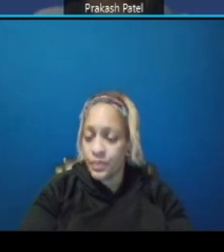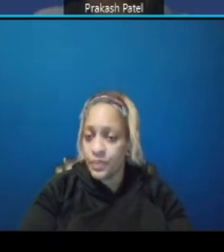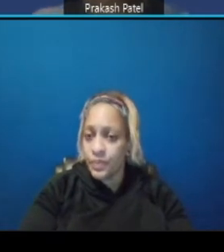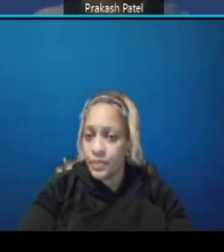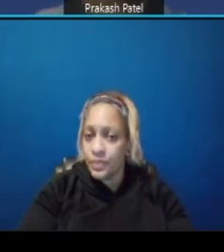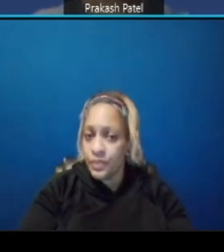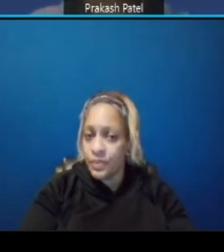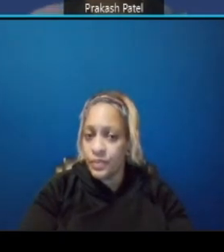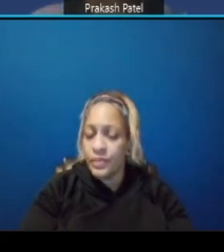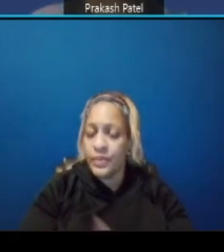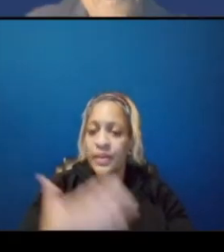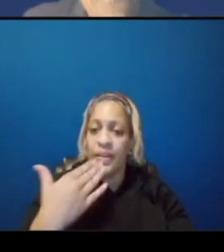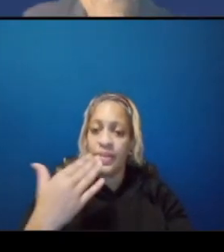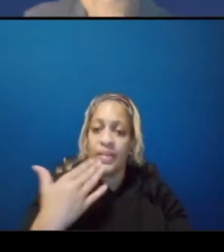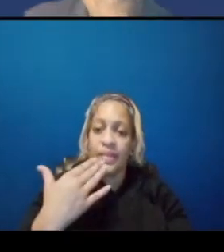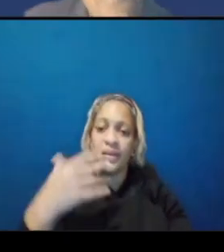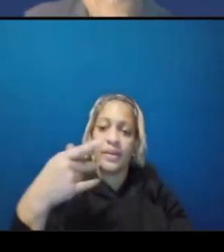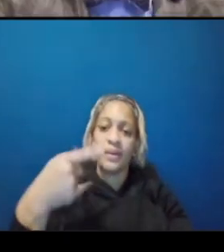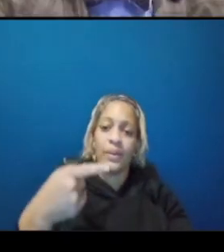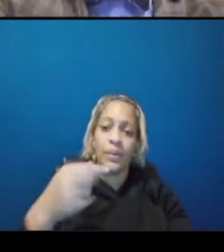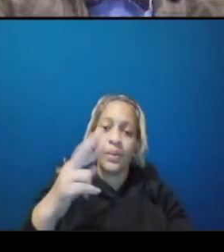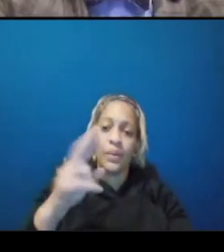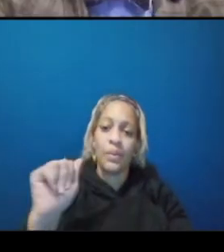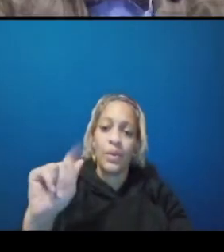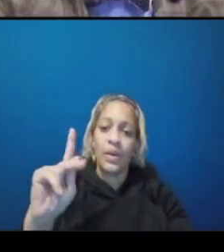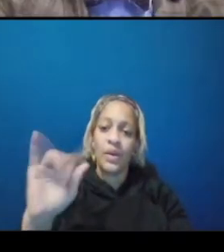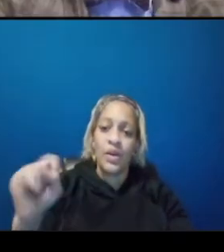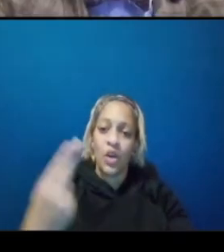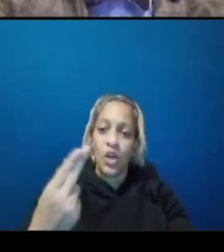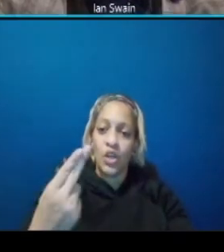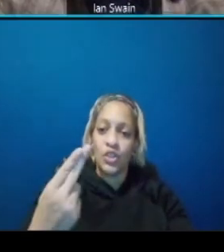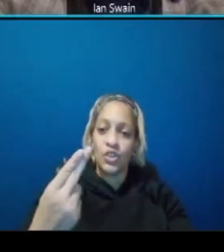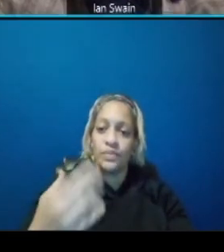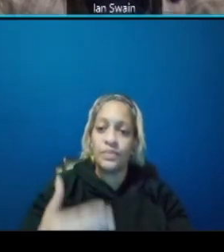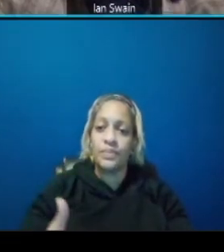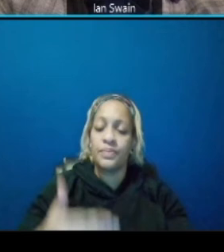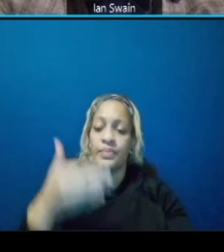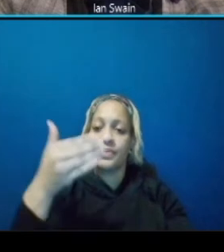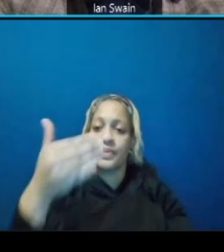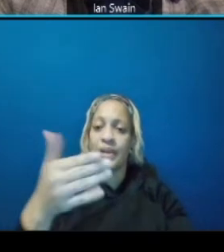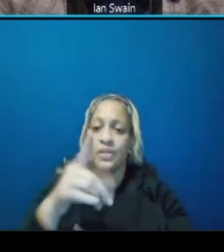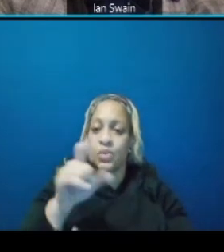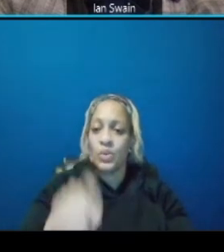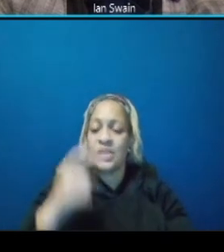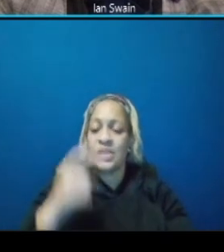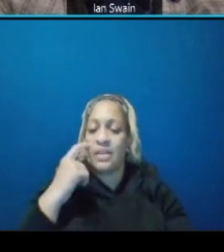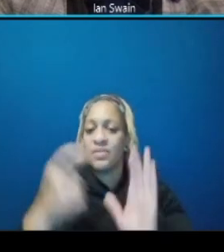thank you prakash nick the next question i notice in the construction phase across sections